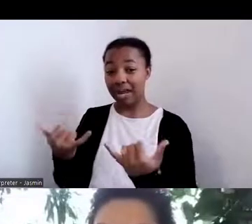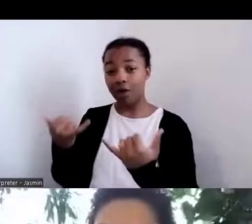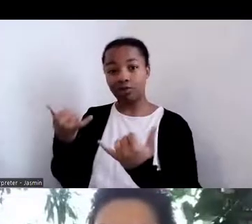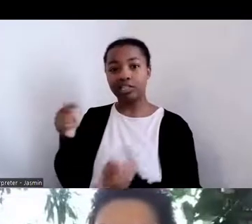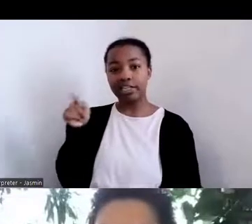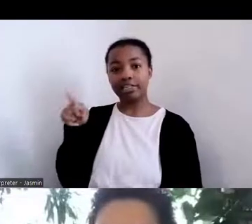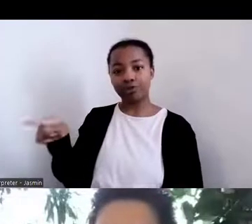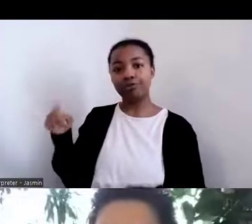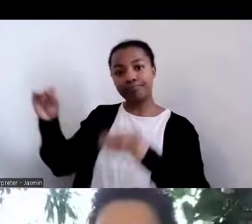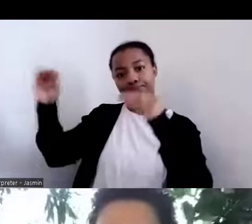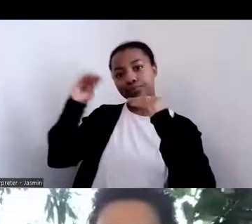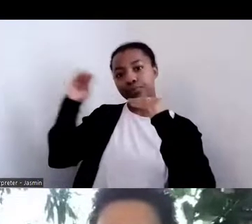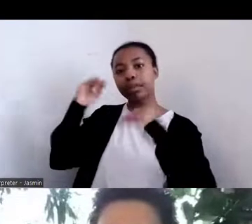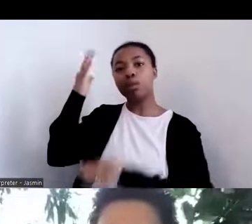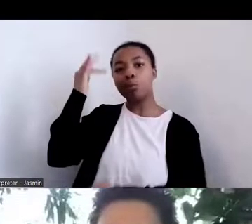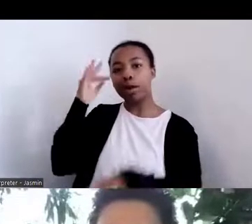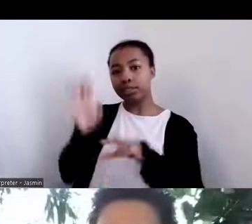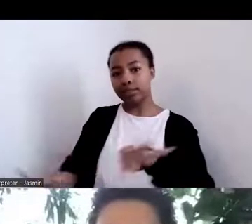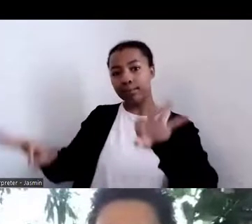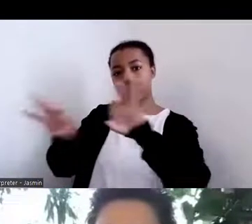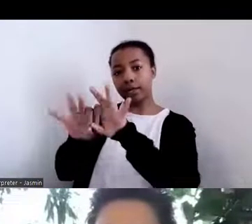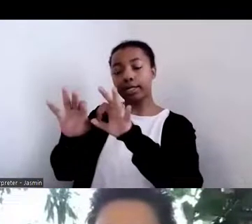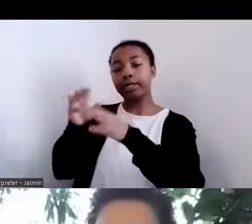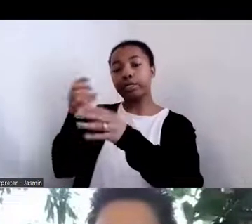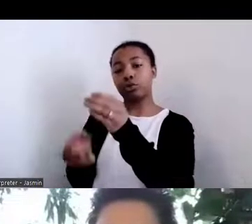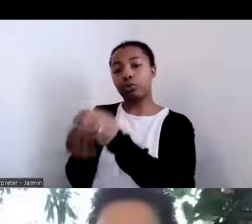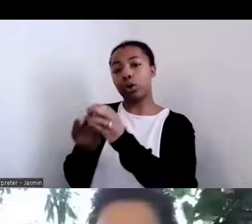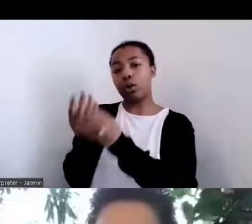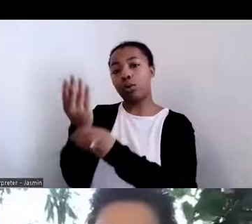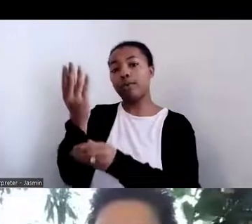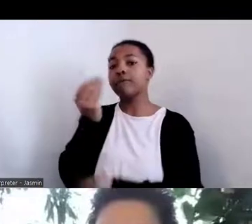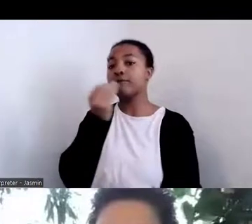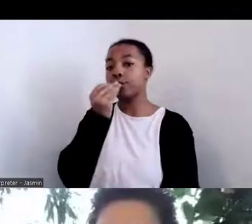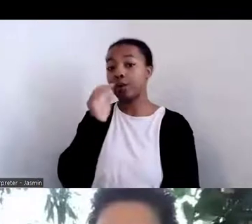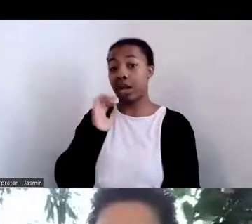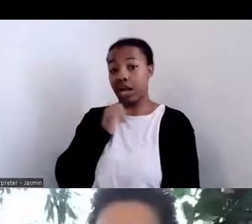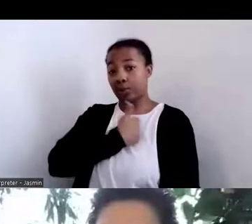And so here's a picture of some of the corn from the pandemic